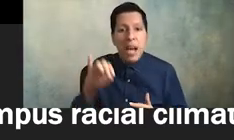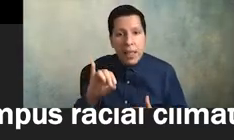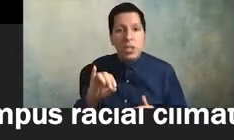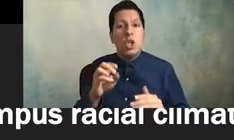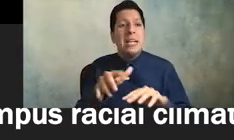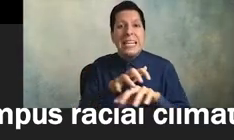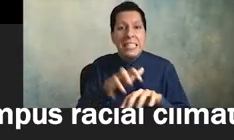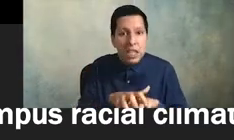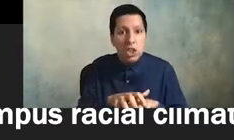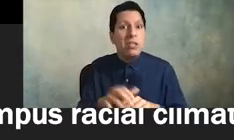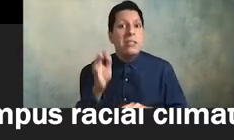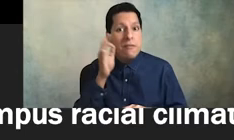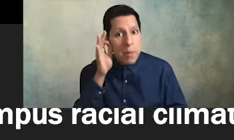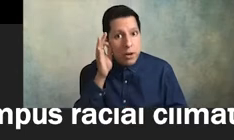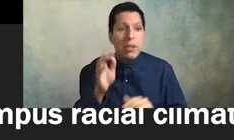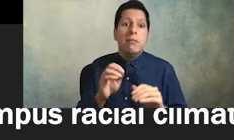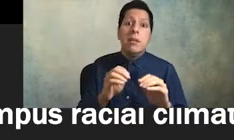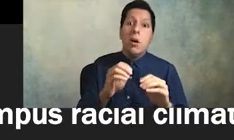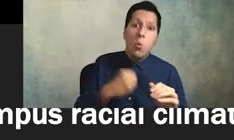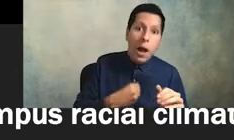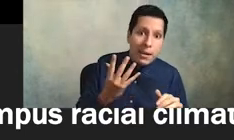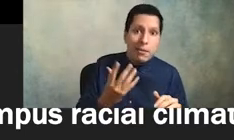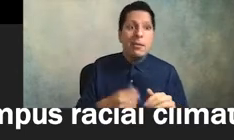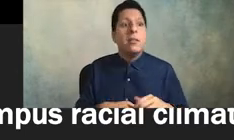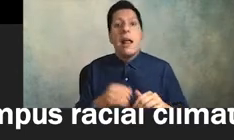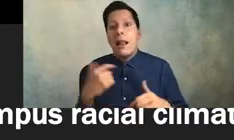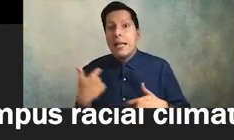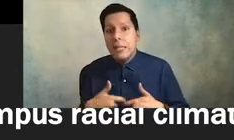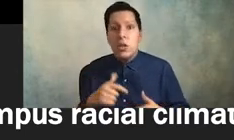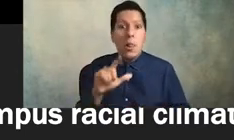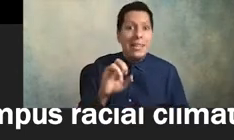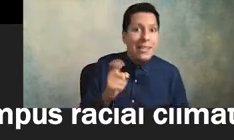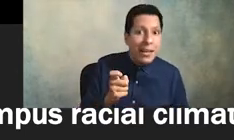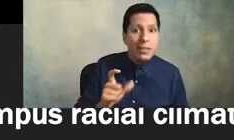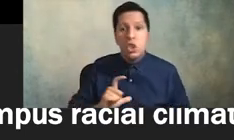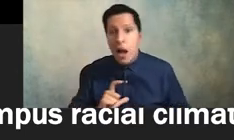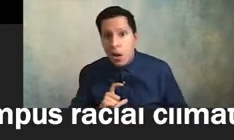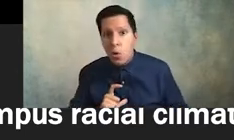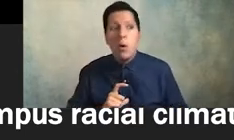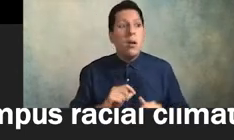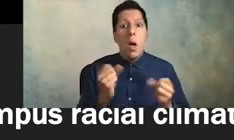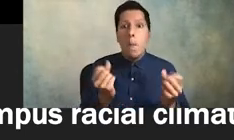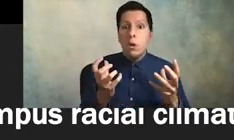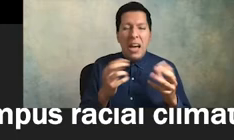native american american indian white latino latinx chicano multiracial so on and so forth